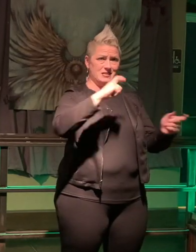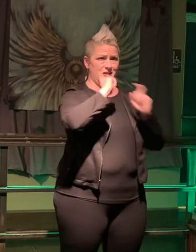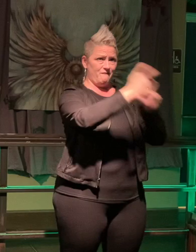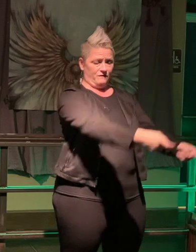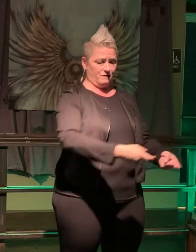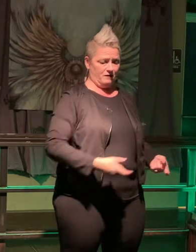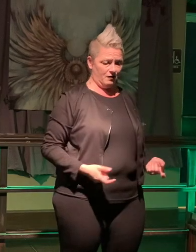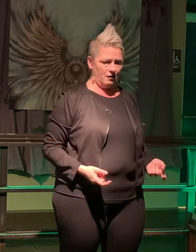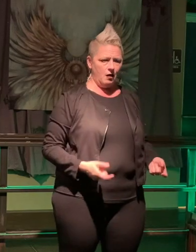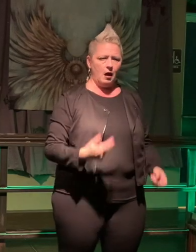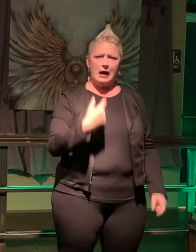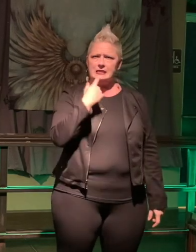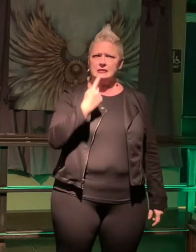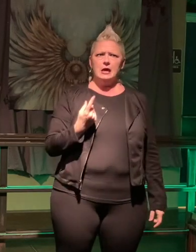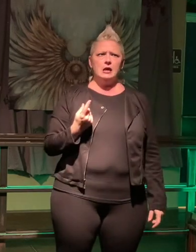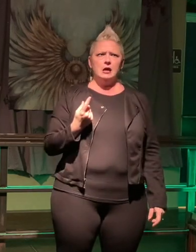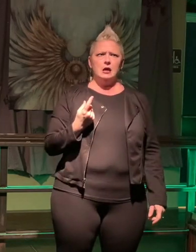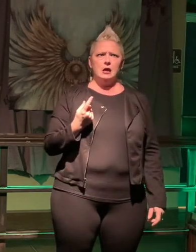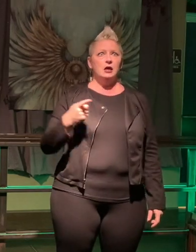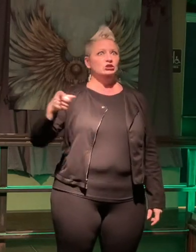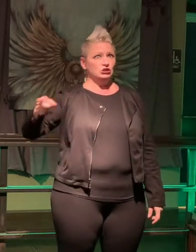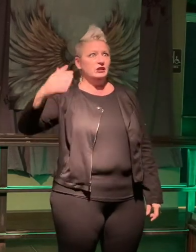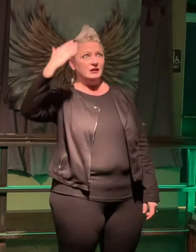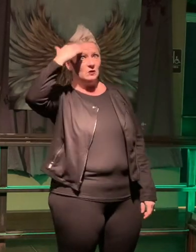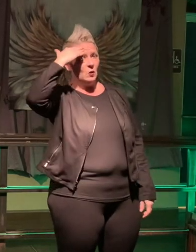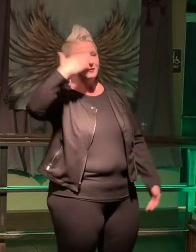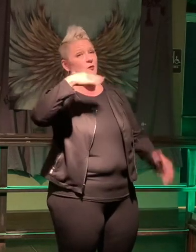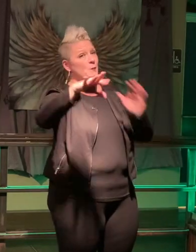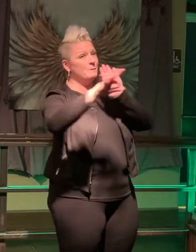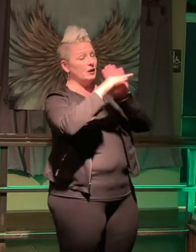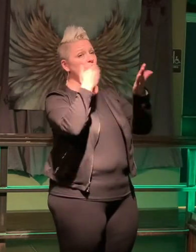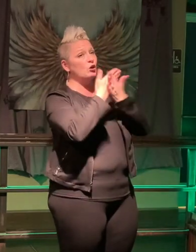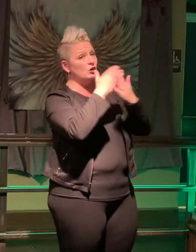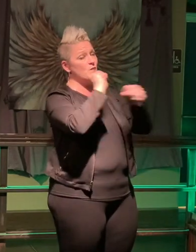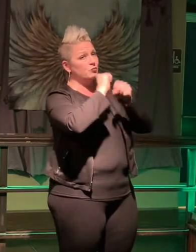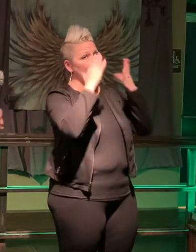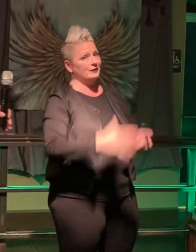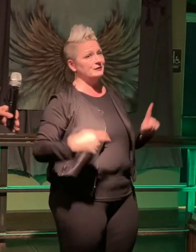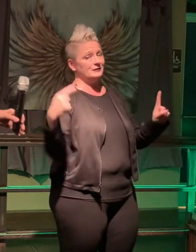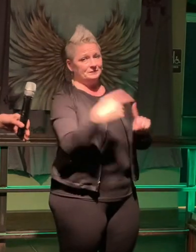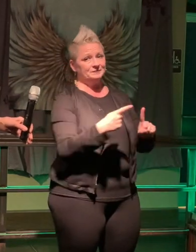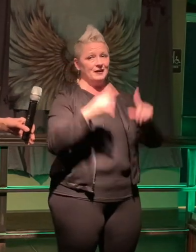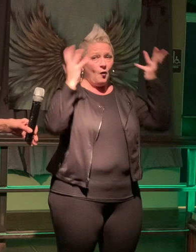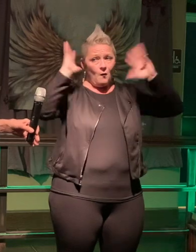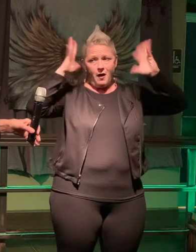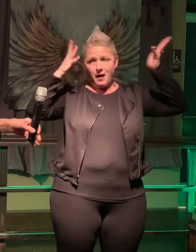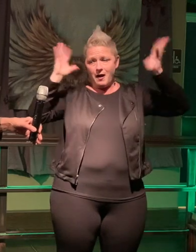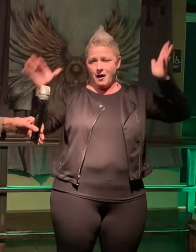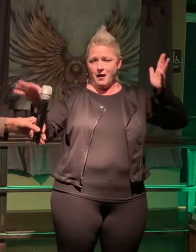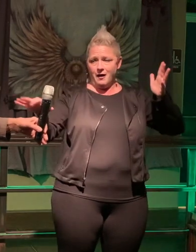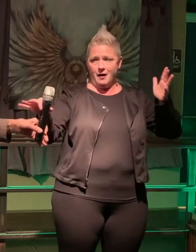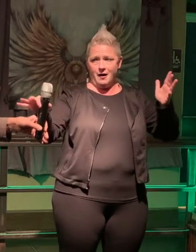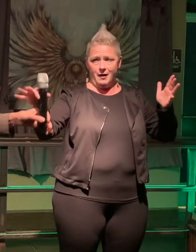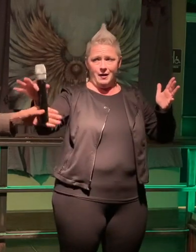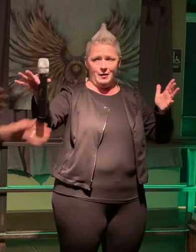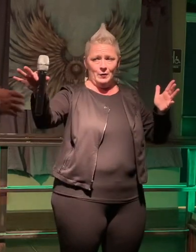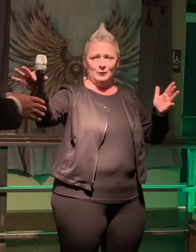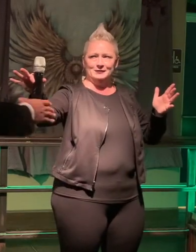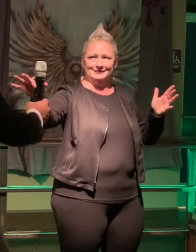I said "Oprah knows how to pick them!"